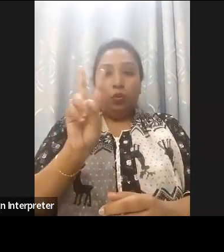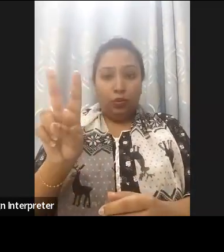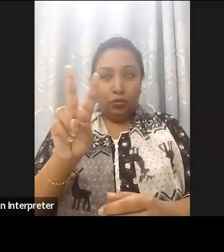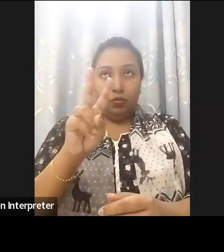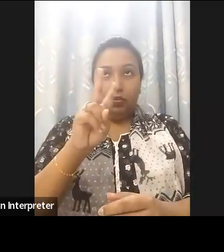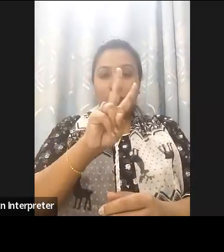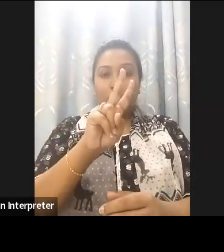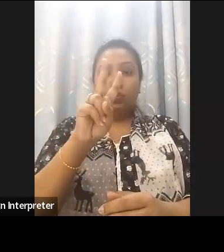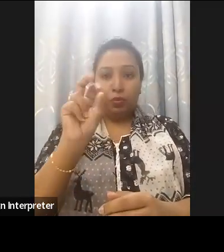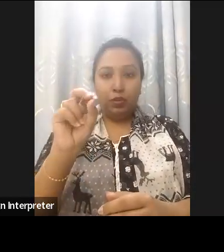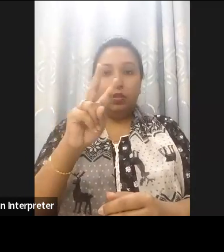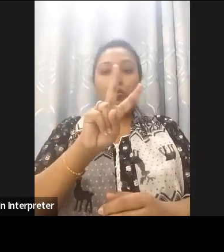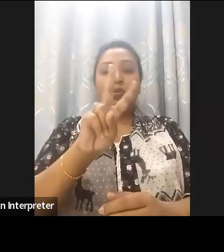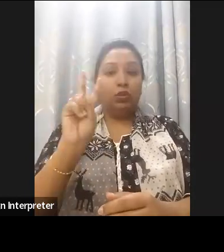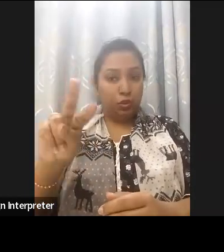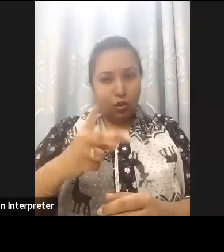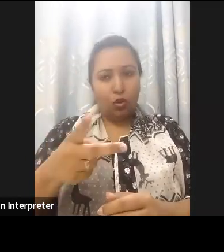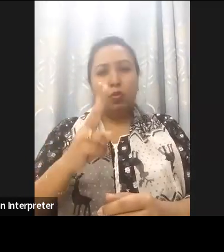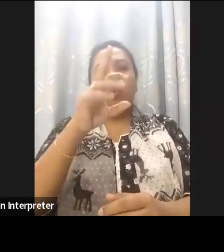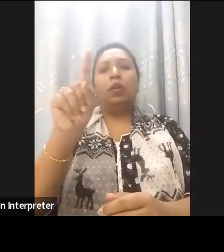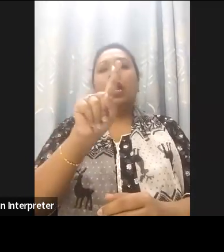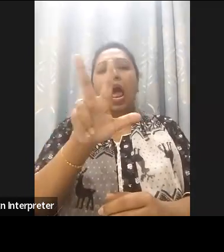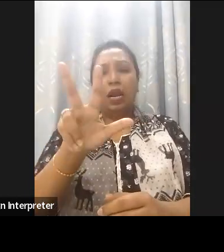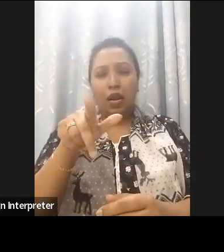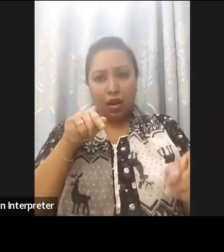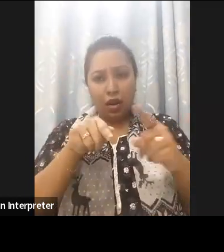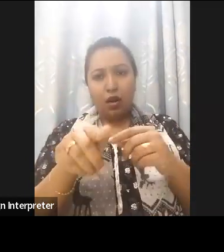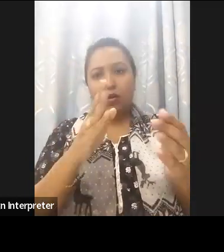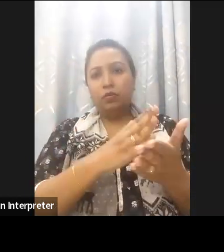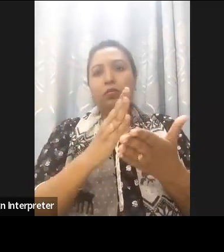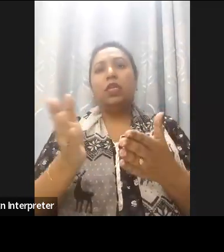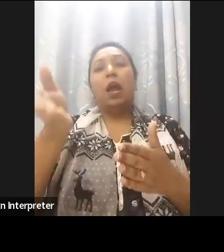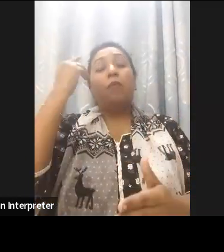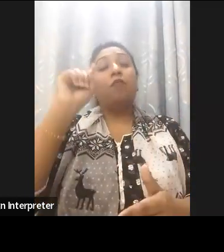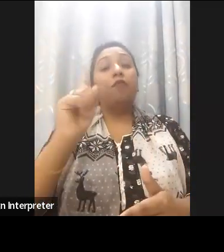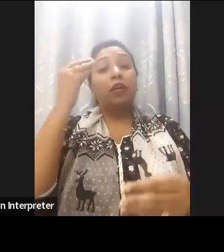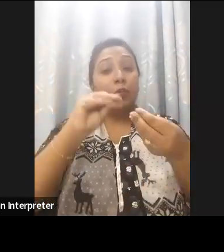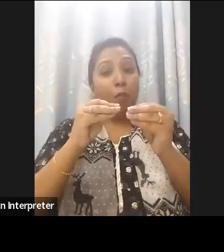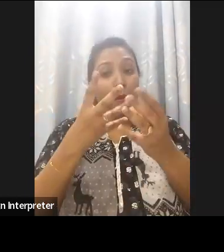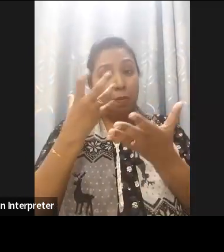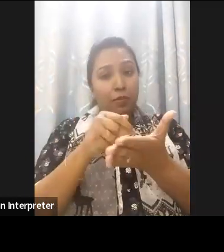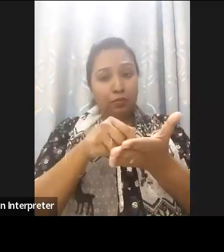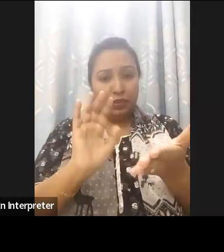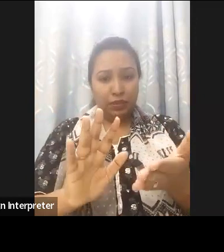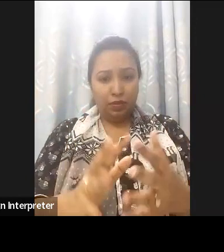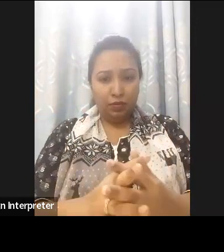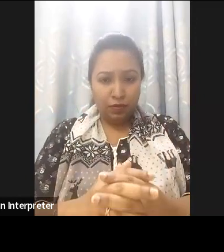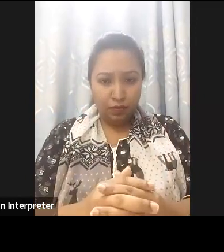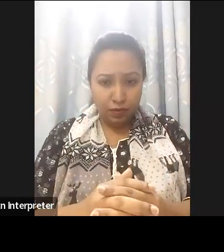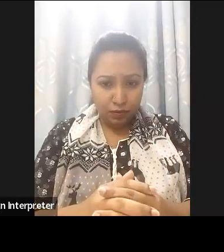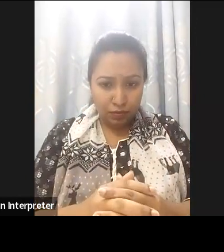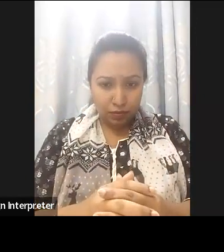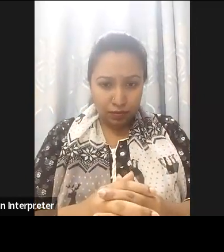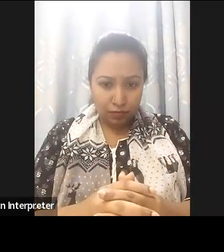because of these additional questions unless we want to just focus on the